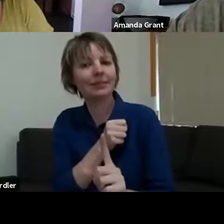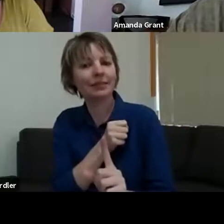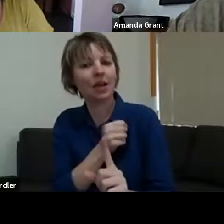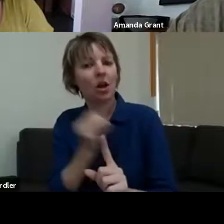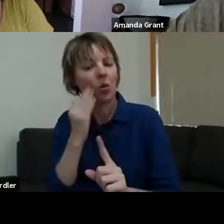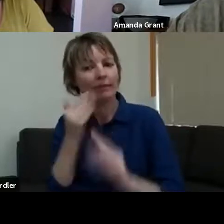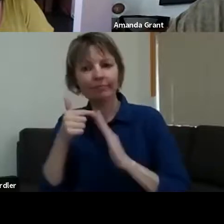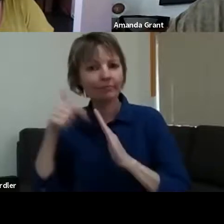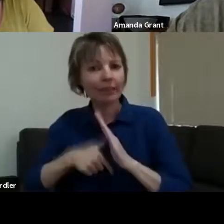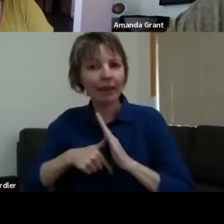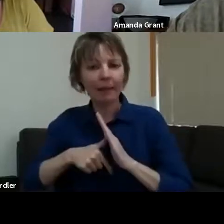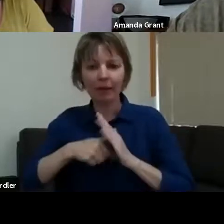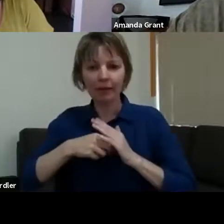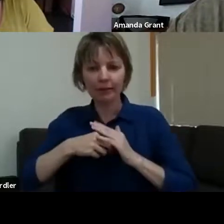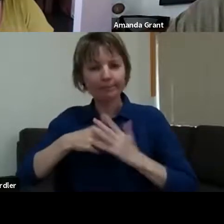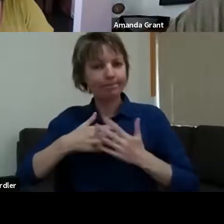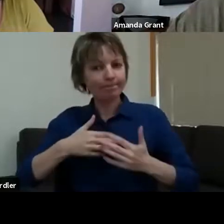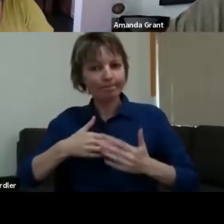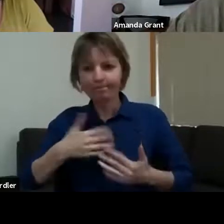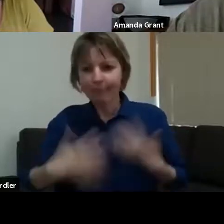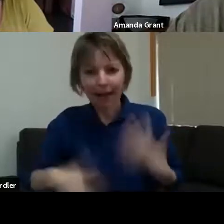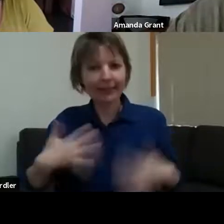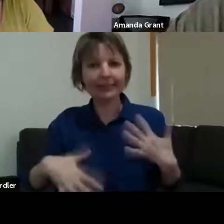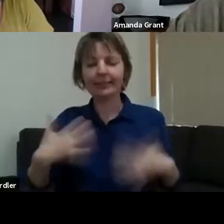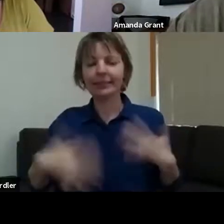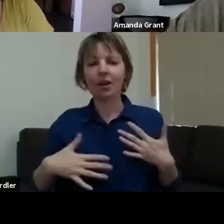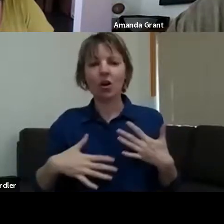you're also going to be affected by that because, you know, you've